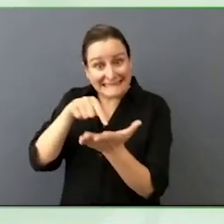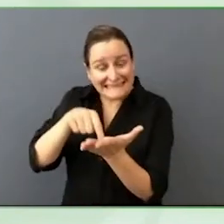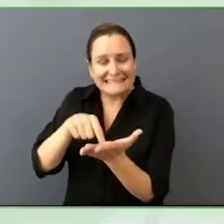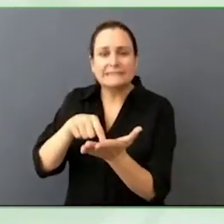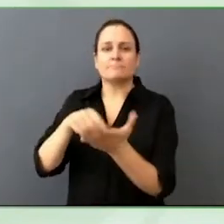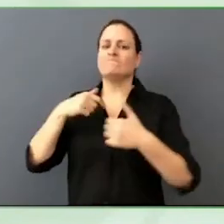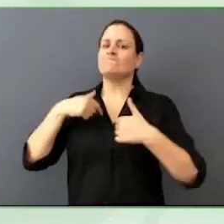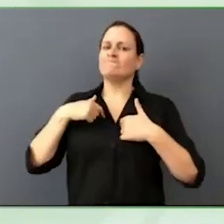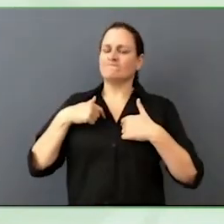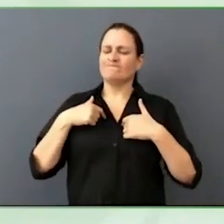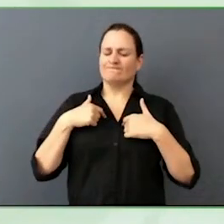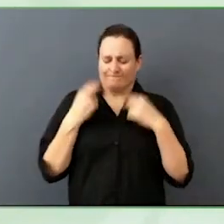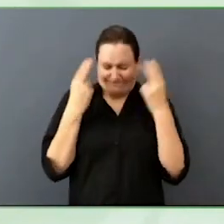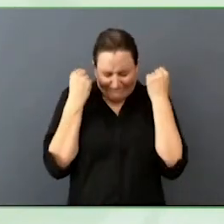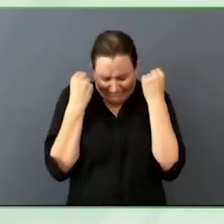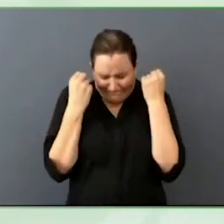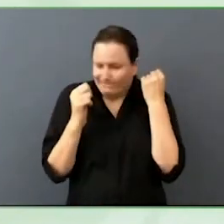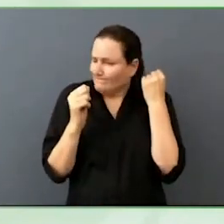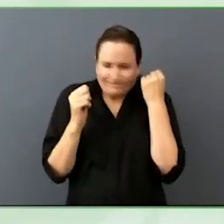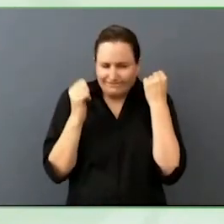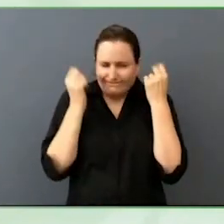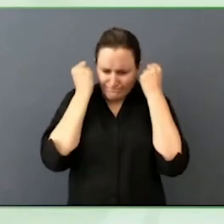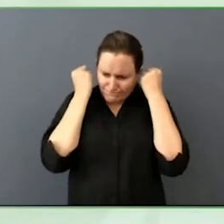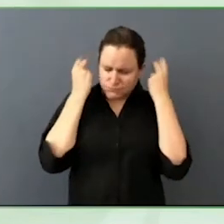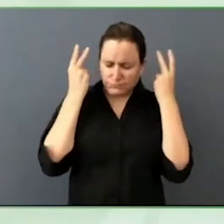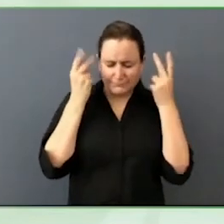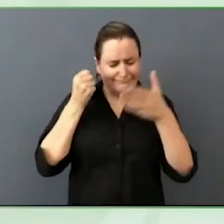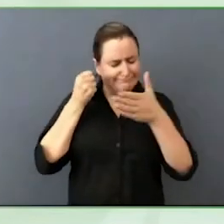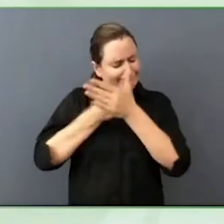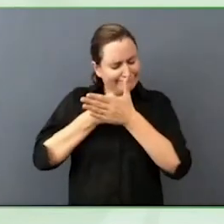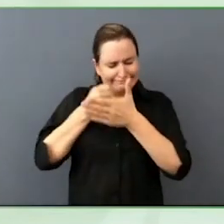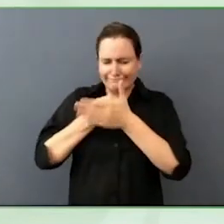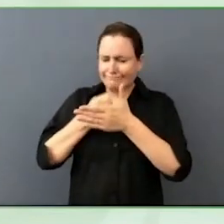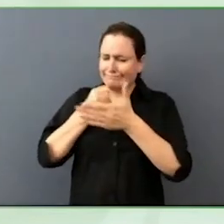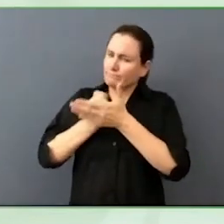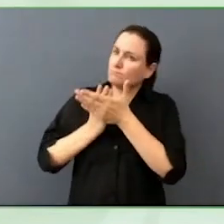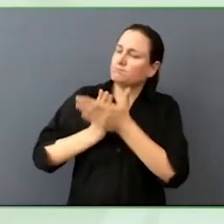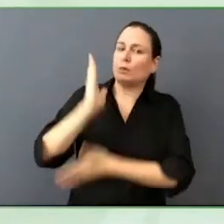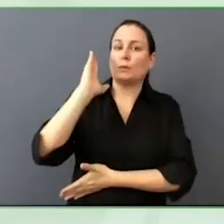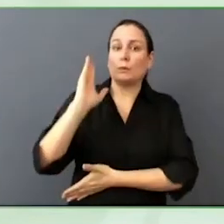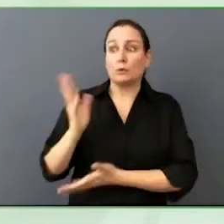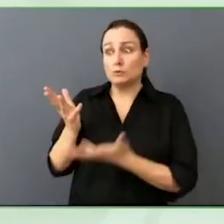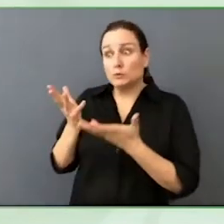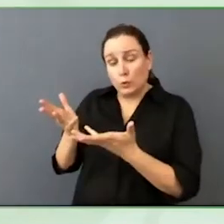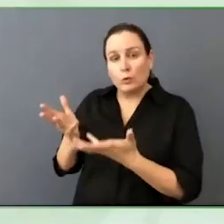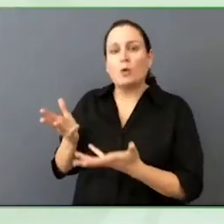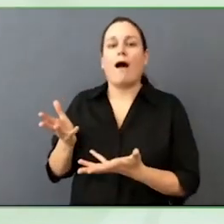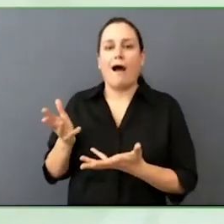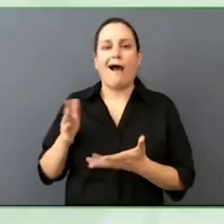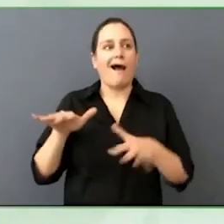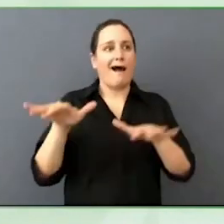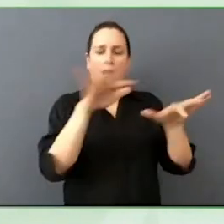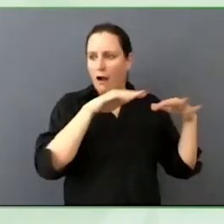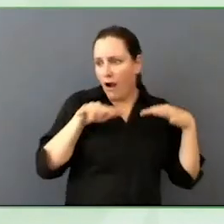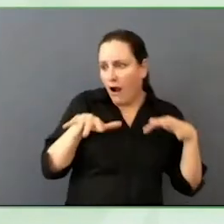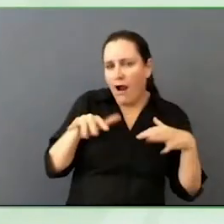One of the things that has really helped me is understanding my wire, understanding my own philosophy. Why do I wake up every day?